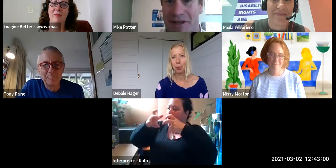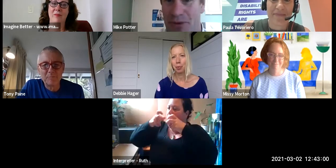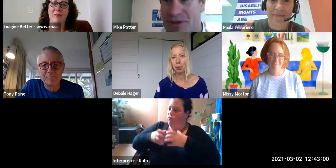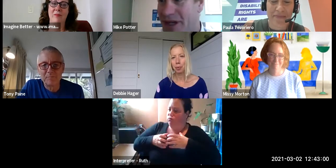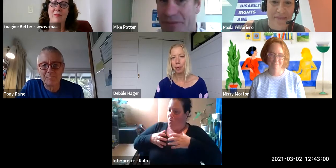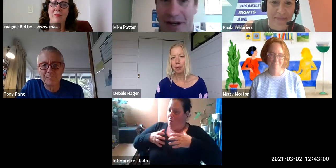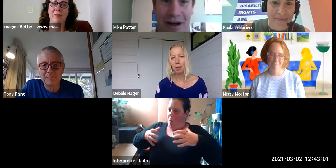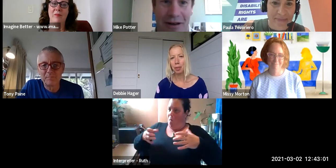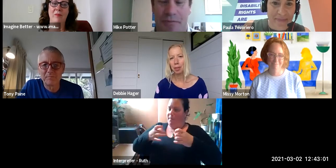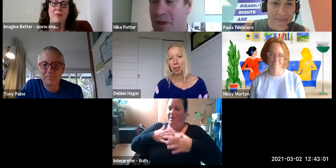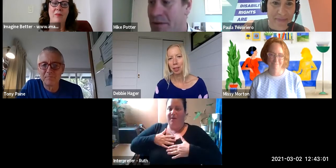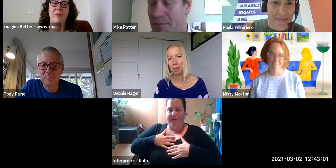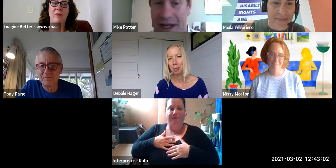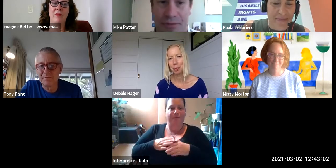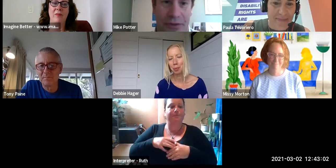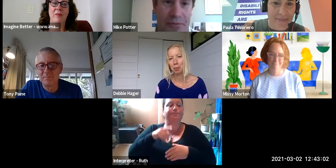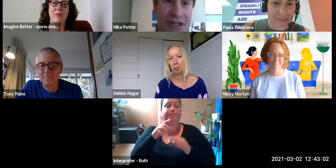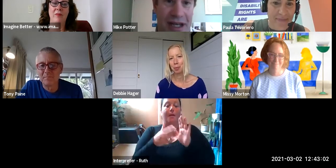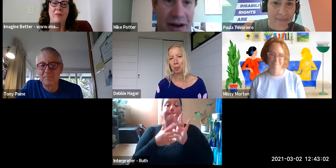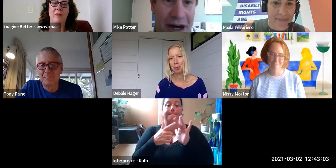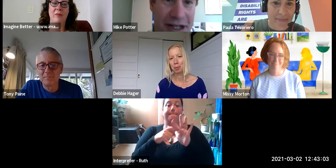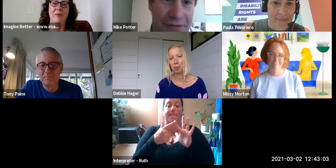[???] Thank you. I will pick up on what you said Paula.